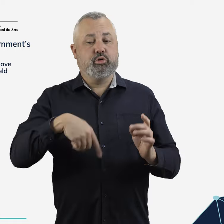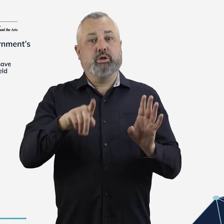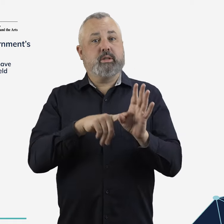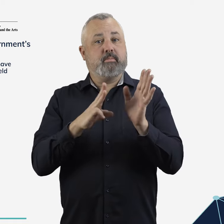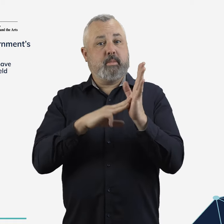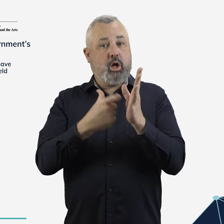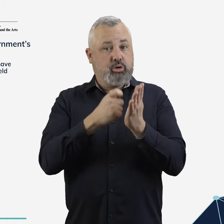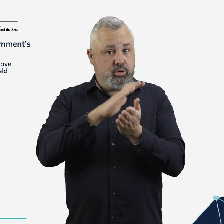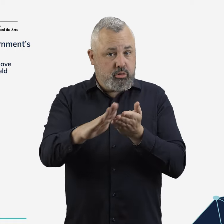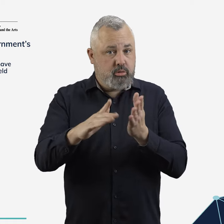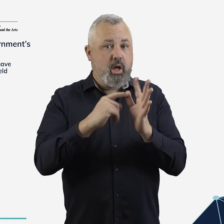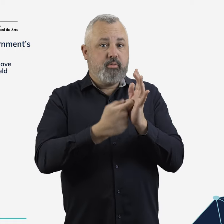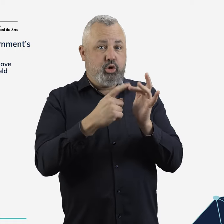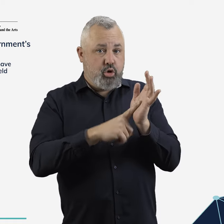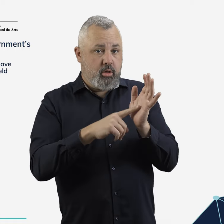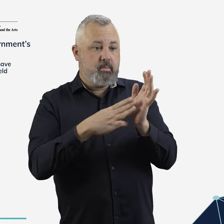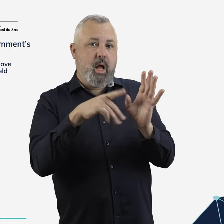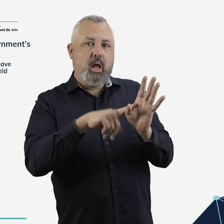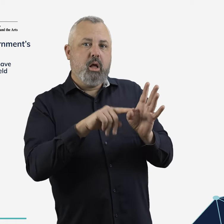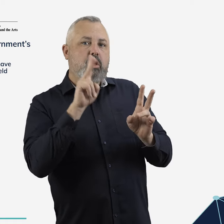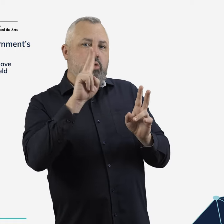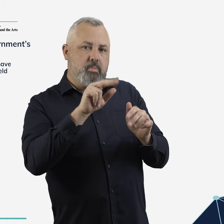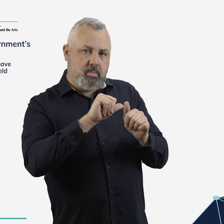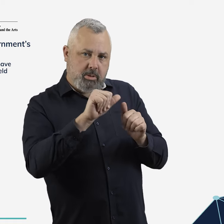However, the situation appears to be improving, with delays and cancellations in March, April and